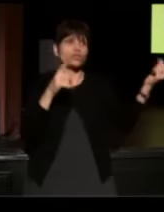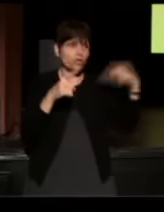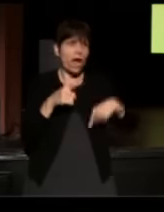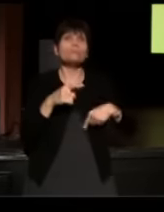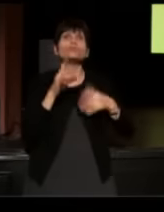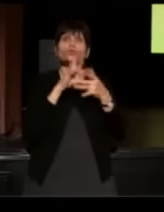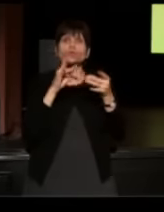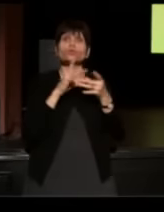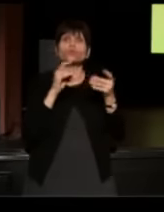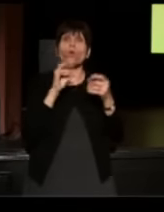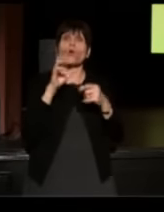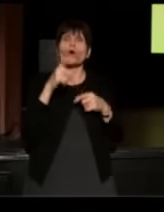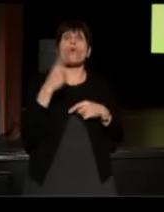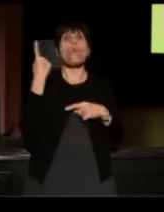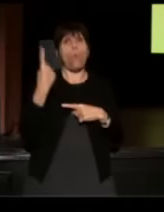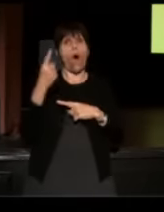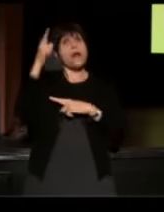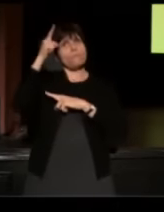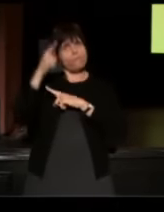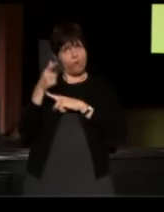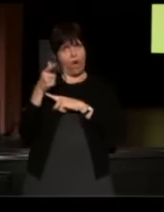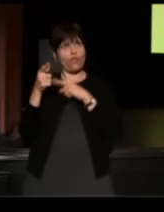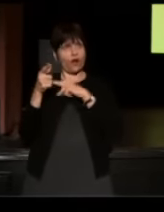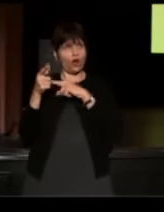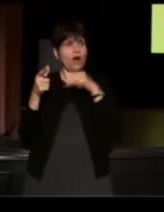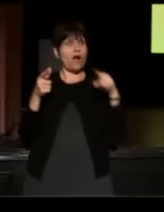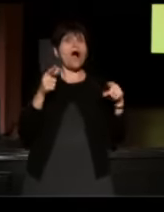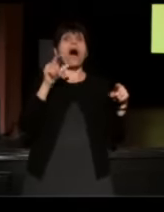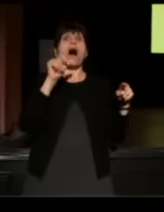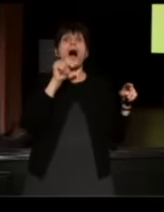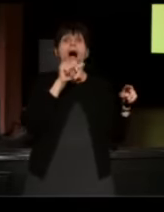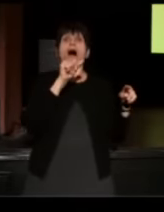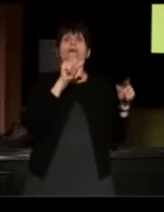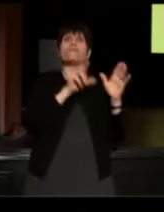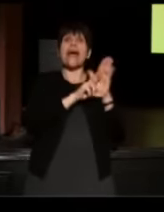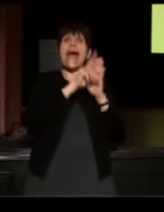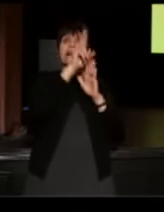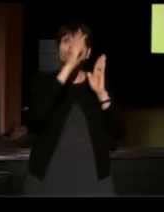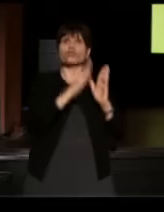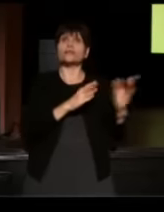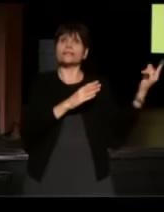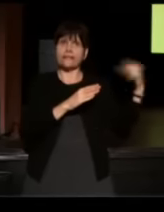and it turned out that the brother of one of the astronauts had come to Story Corps and this is his story.